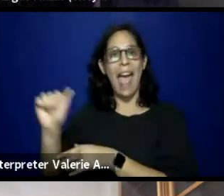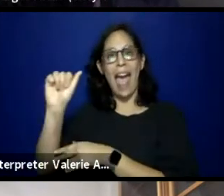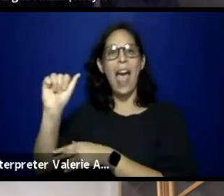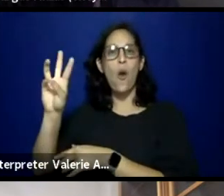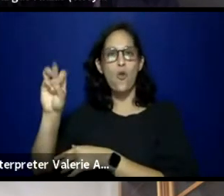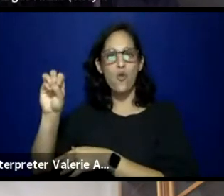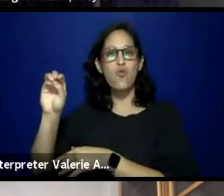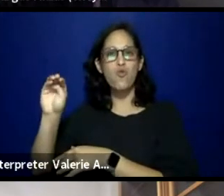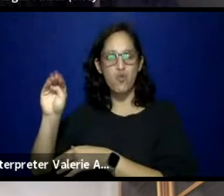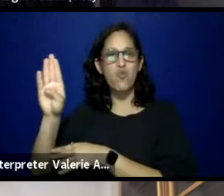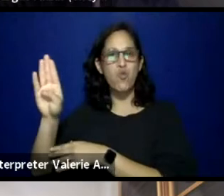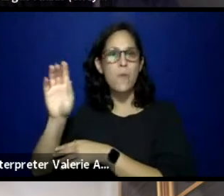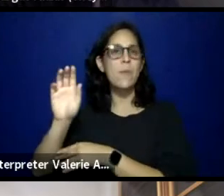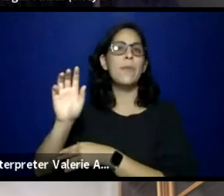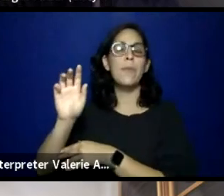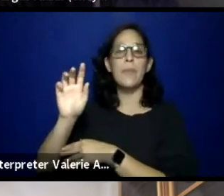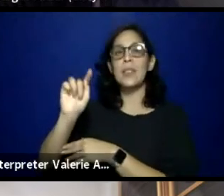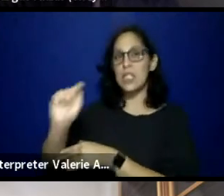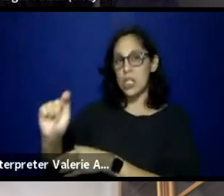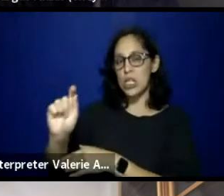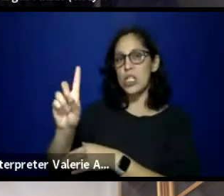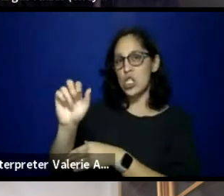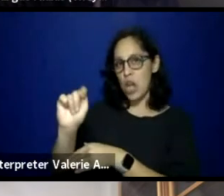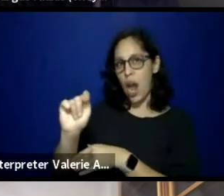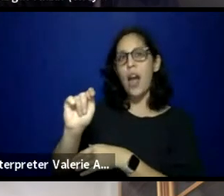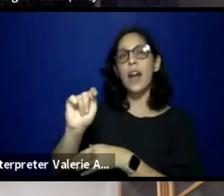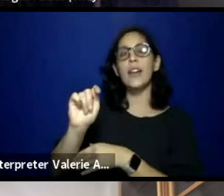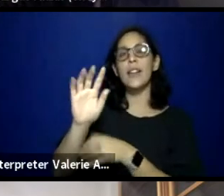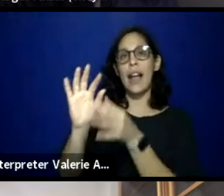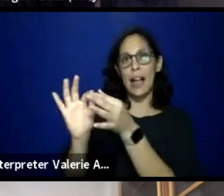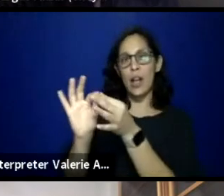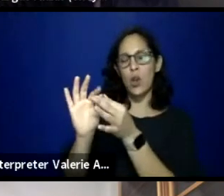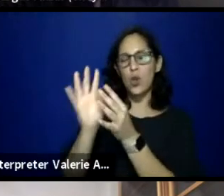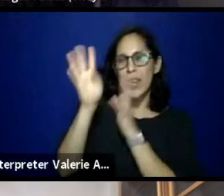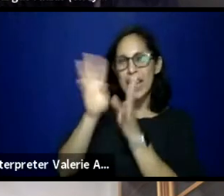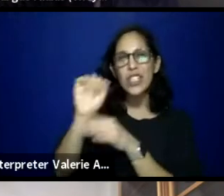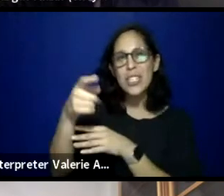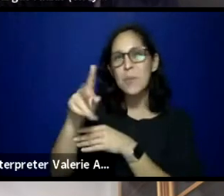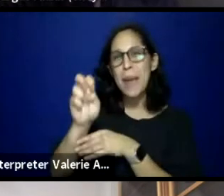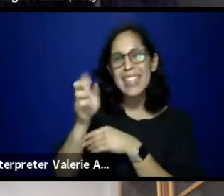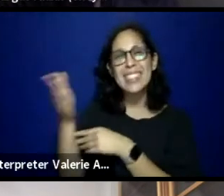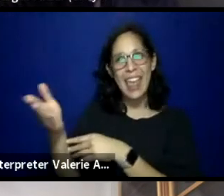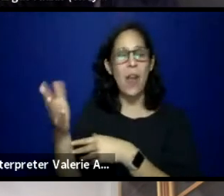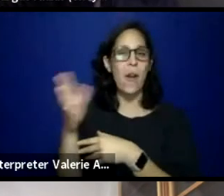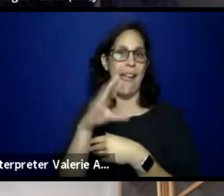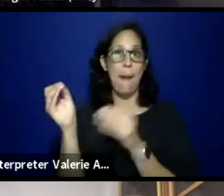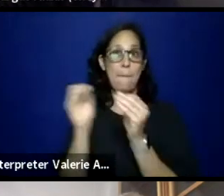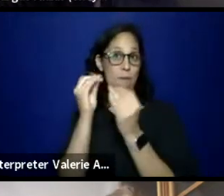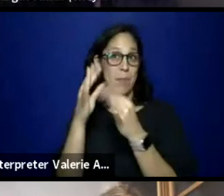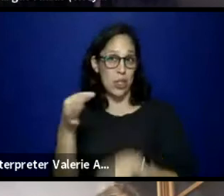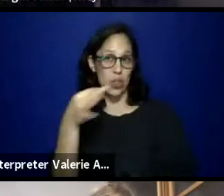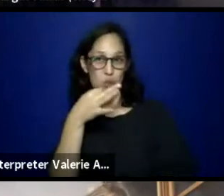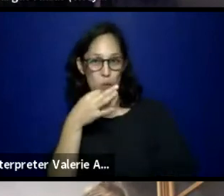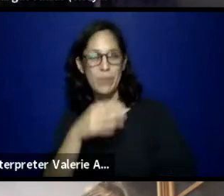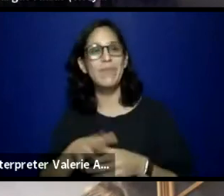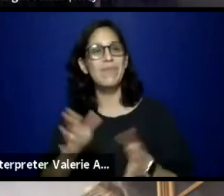and we'll have more coming to you soon. Beautiful. Thank you, CJ, we're gonna, we're coming over to the end.